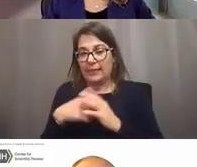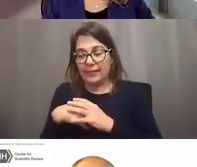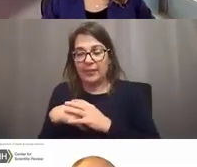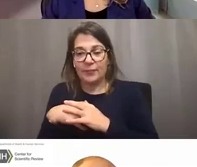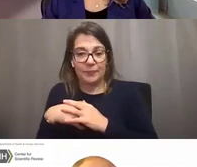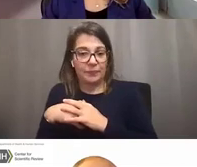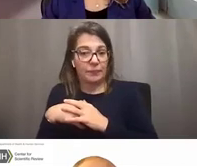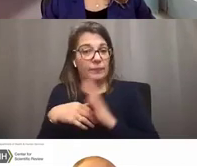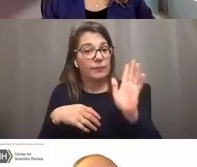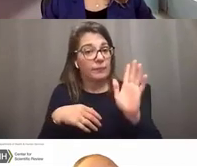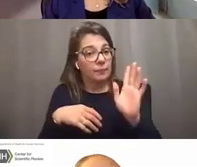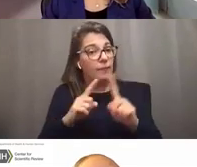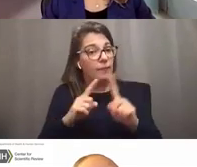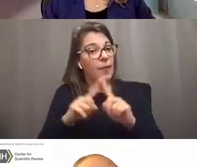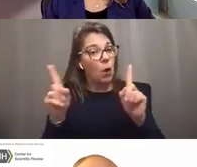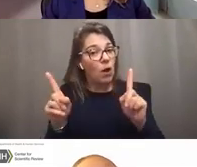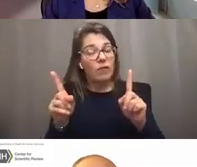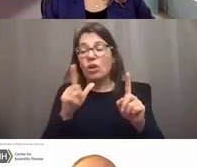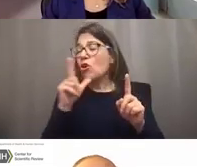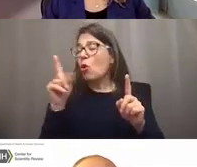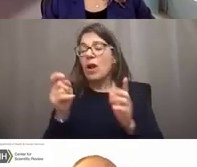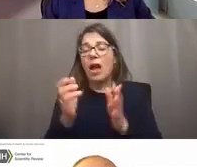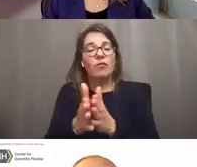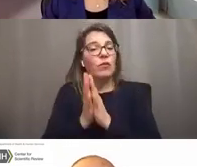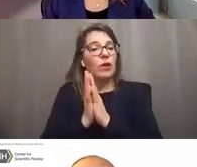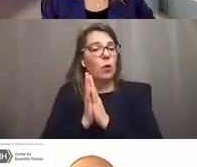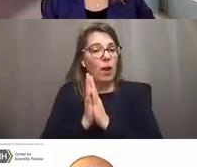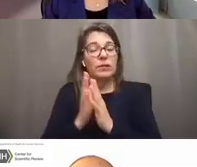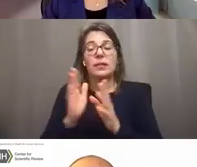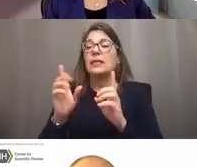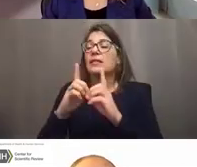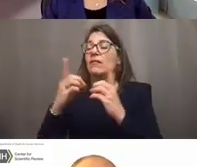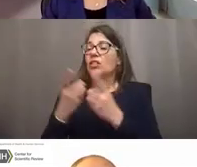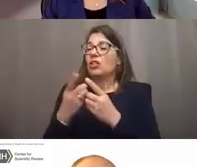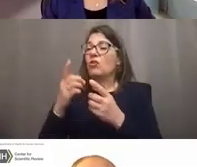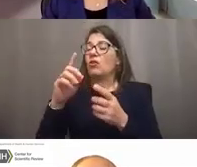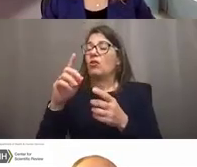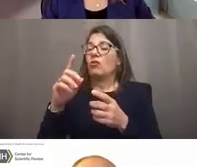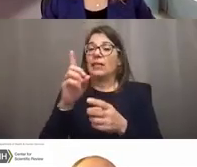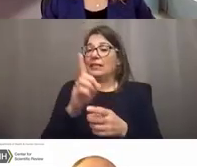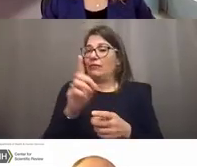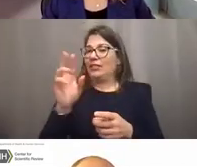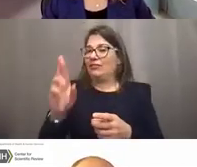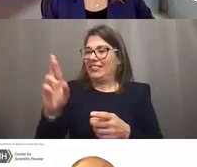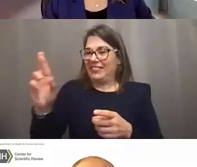However, you don't have to make requests. The Division of Receipt and Referral knows how to wrap applications and add them together.